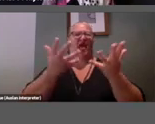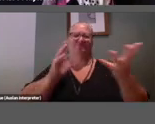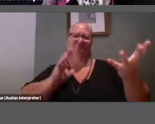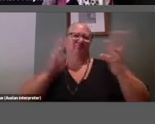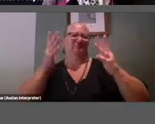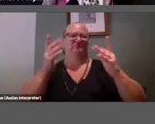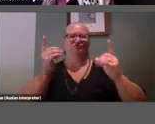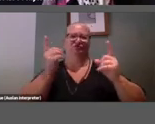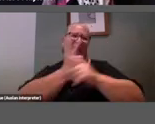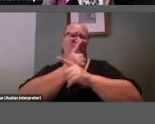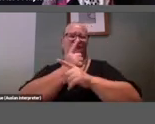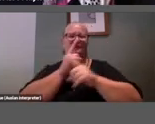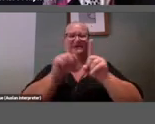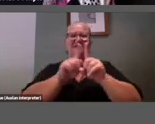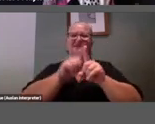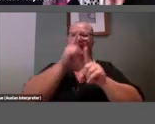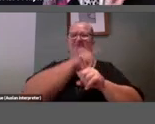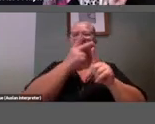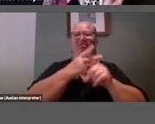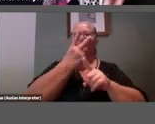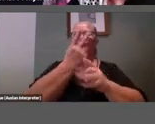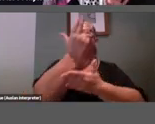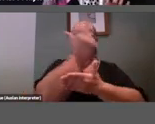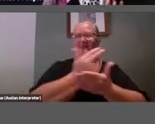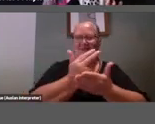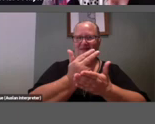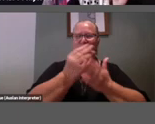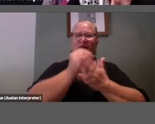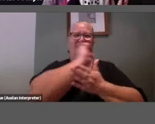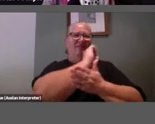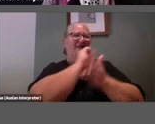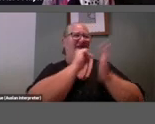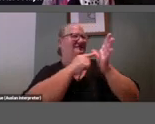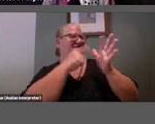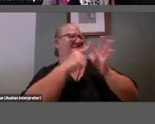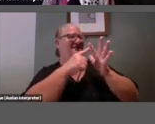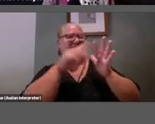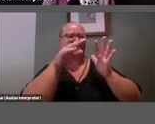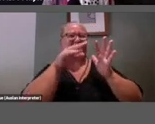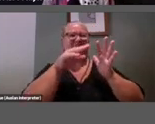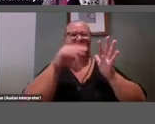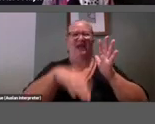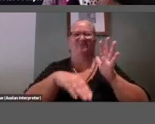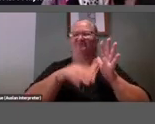Ray’s iron with tacks down its centre.